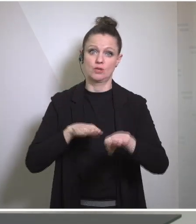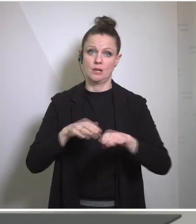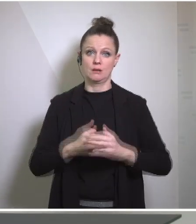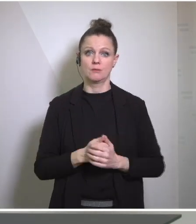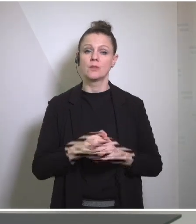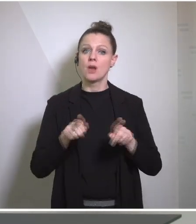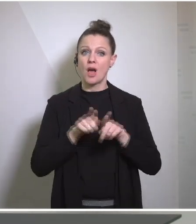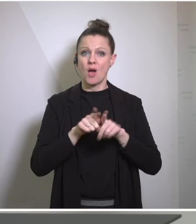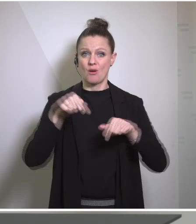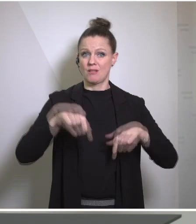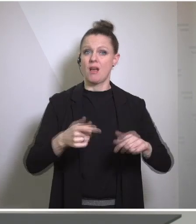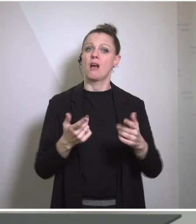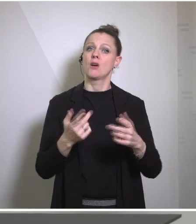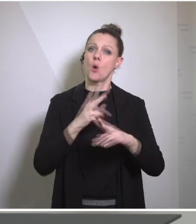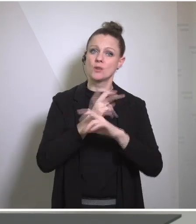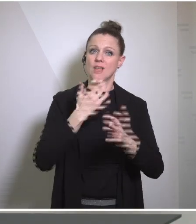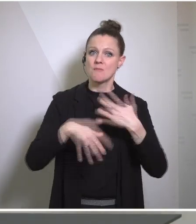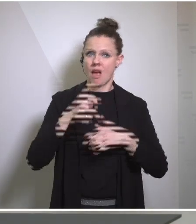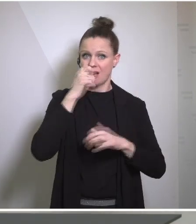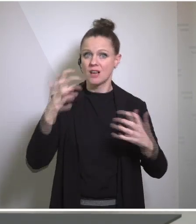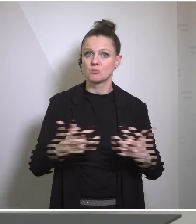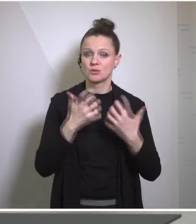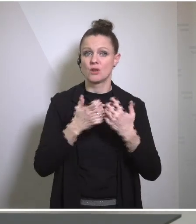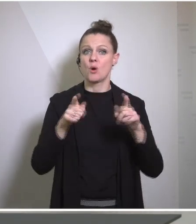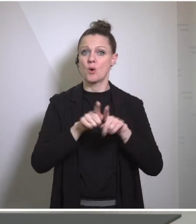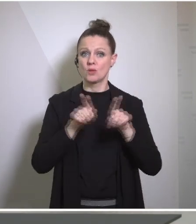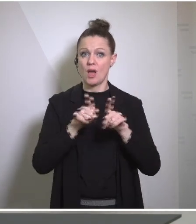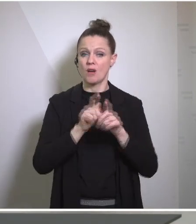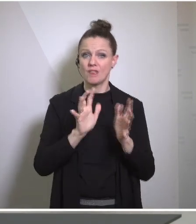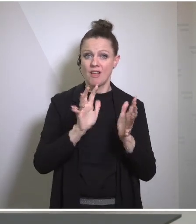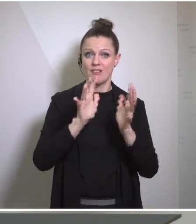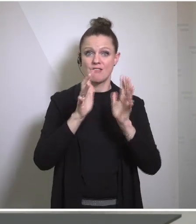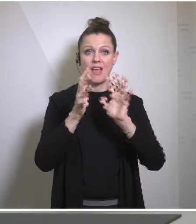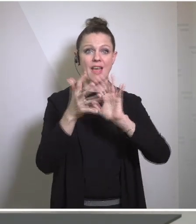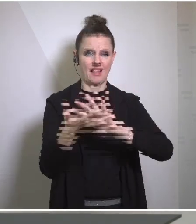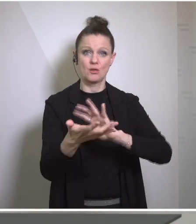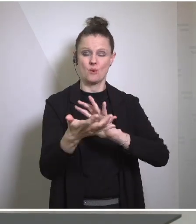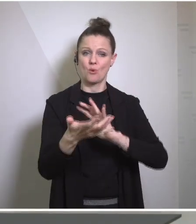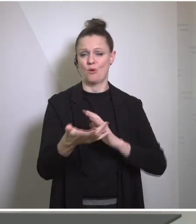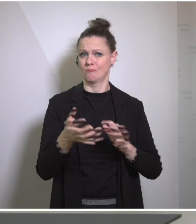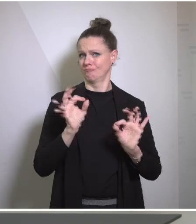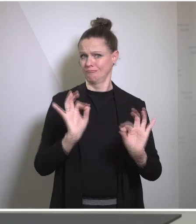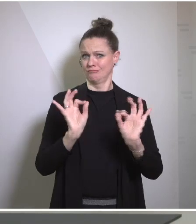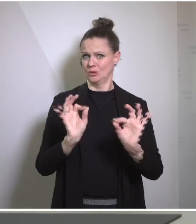gas. And we discussed the ongoing transition that countries are making, really redrawing the energy